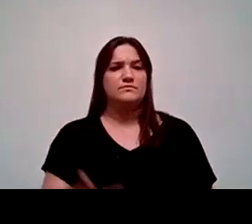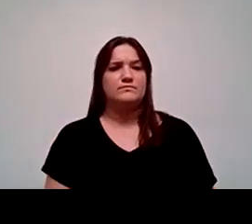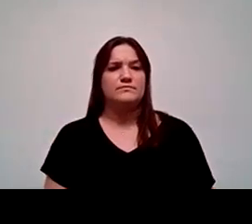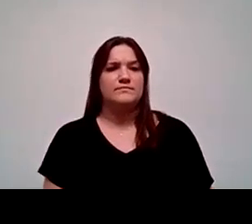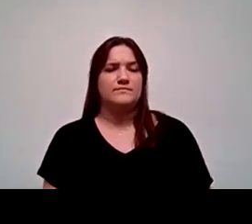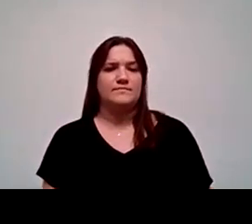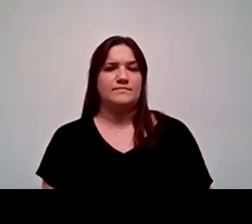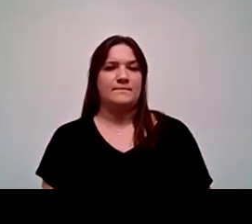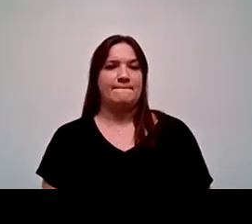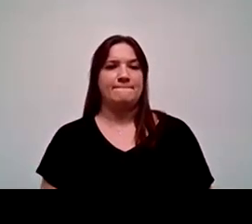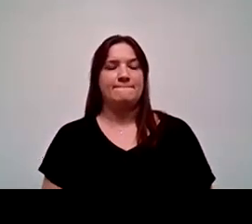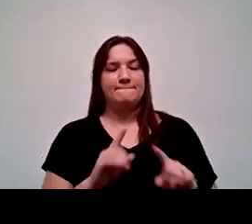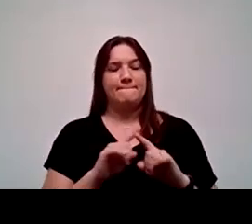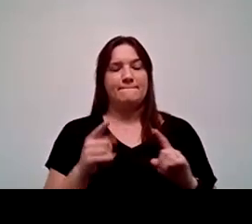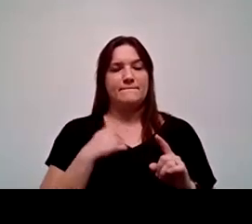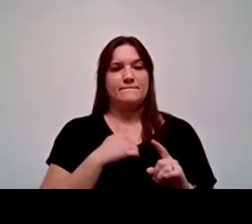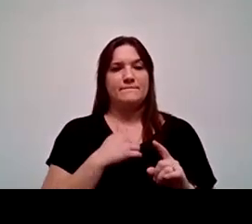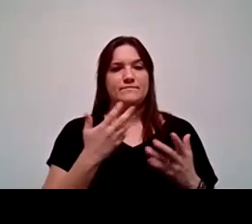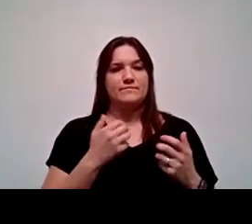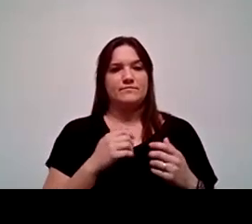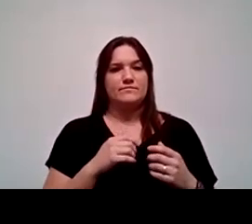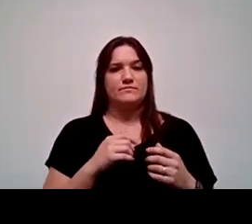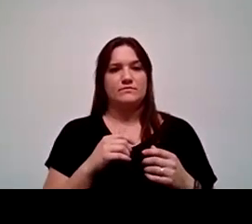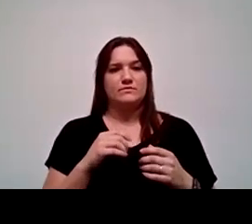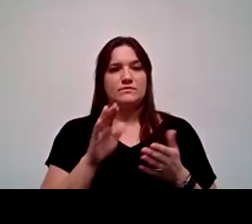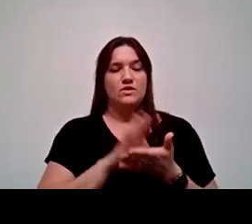But above all, we want the campus to look and feel welcoming,